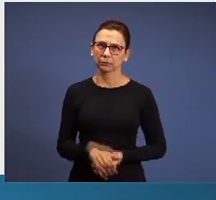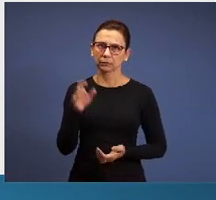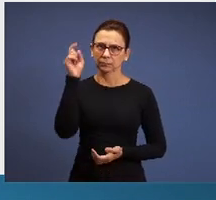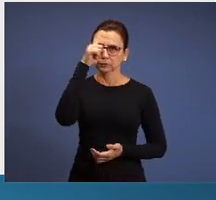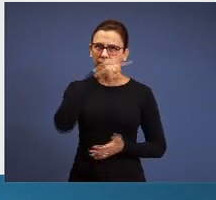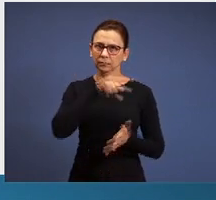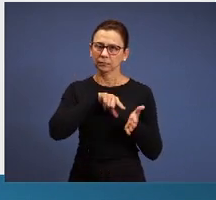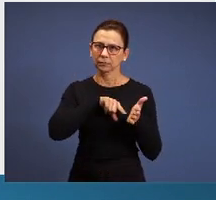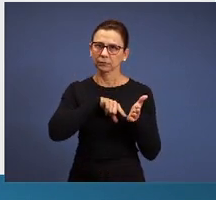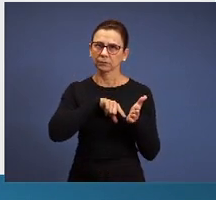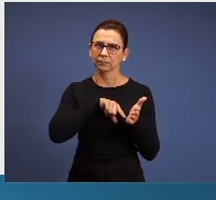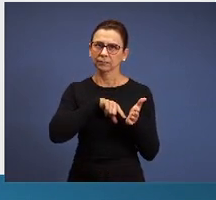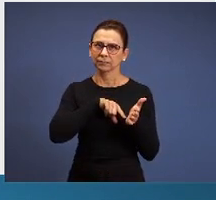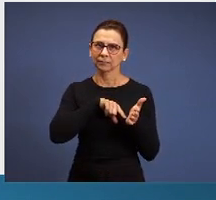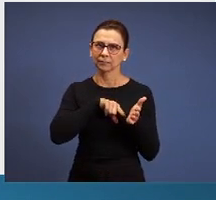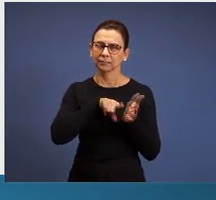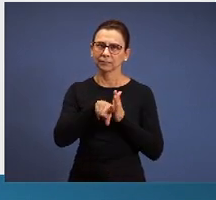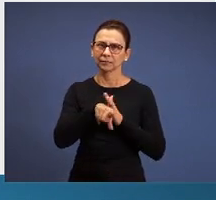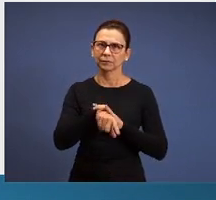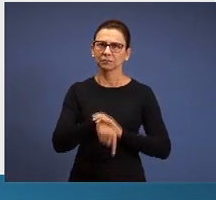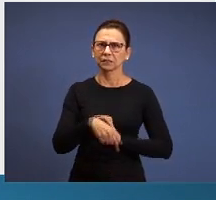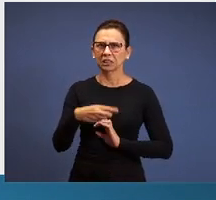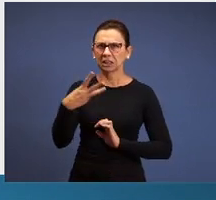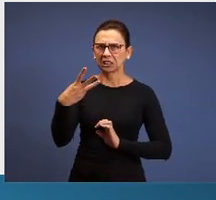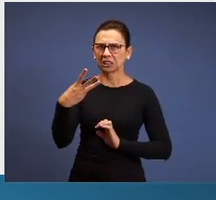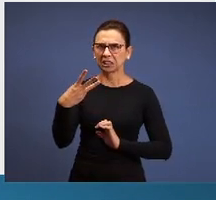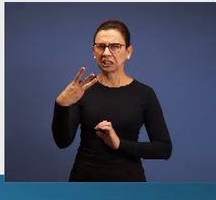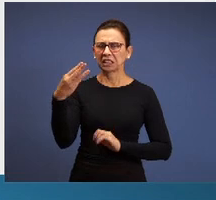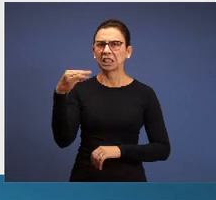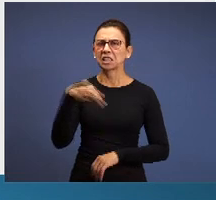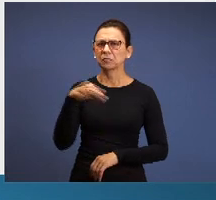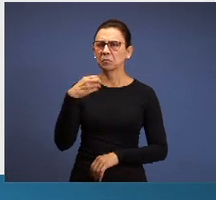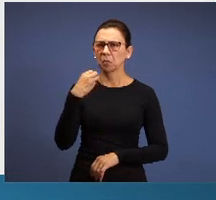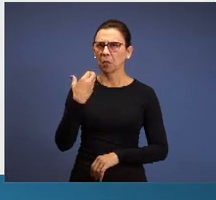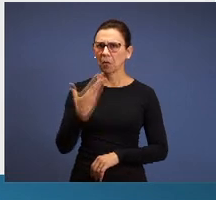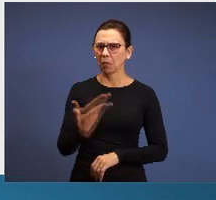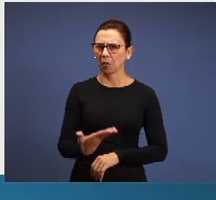How many minutes? - Three minutes is very good. So in three minutes we’ll be back.